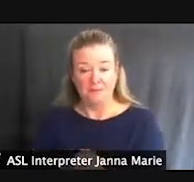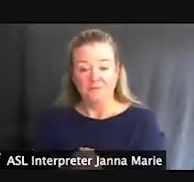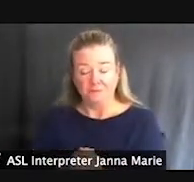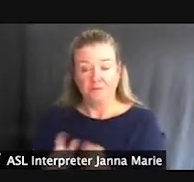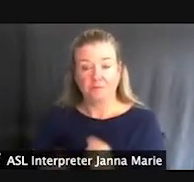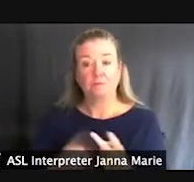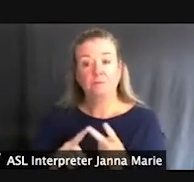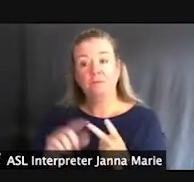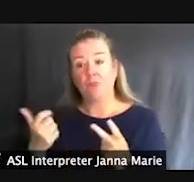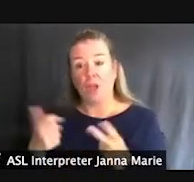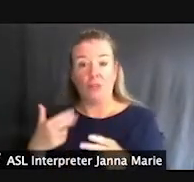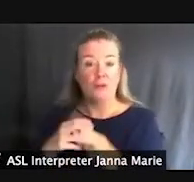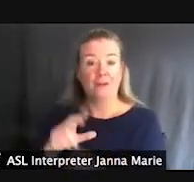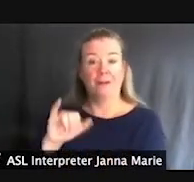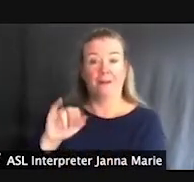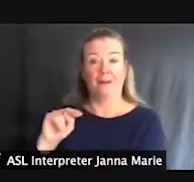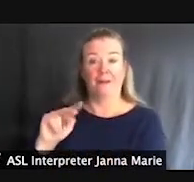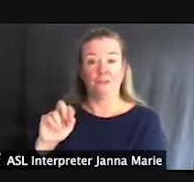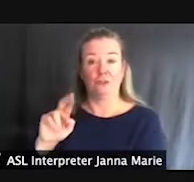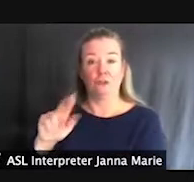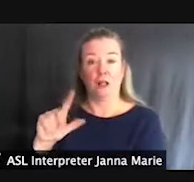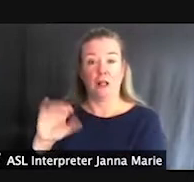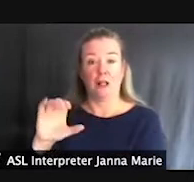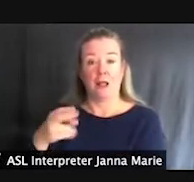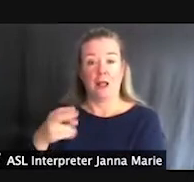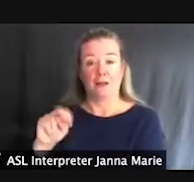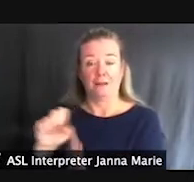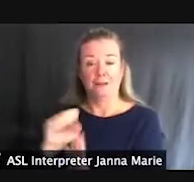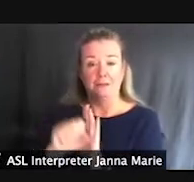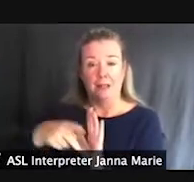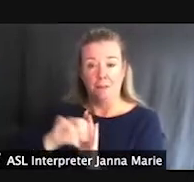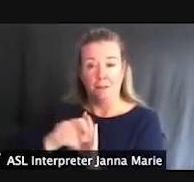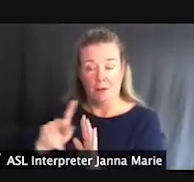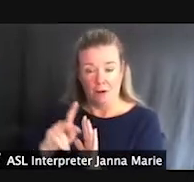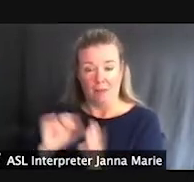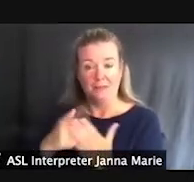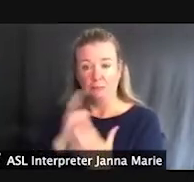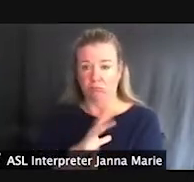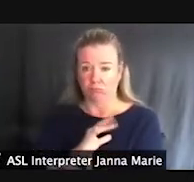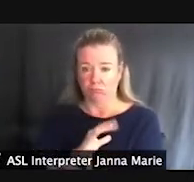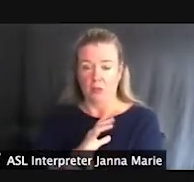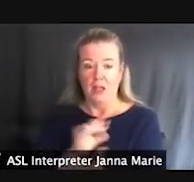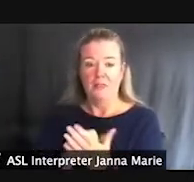Interlochen State Park, here's another cool thing that was developed. This is a kayak launch.